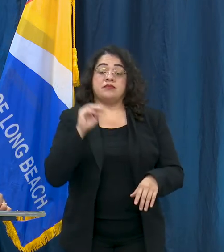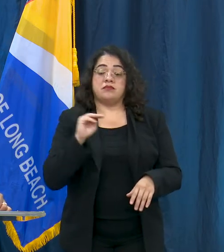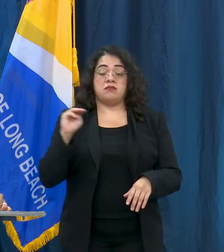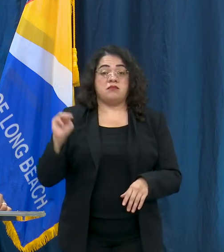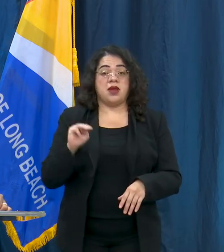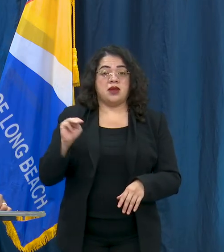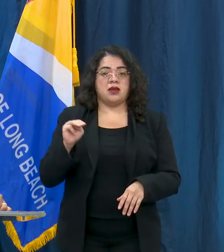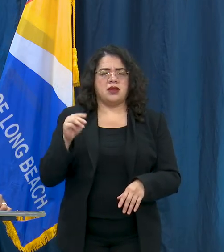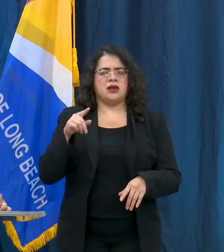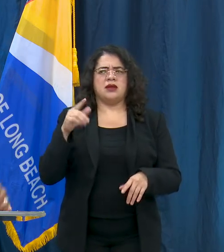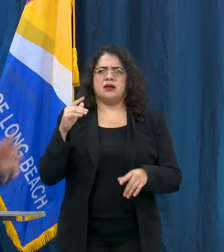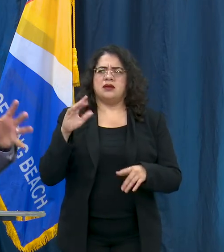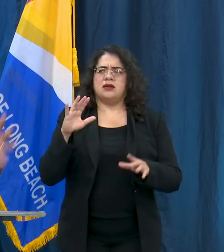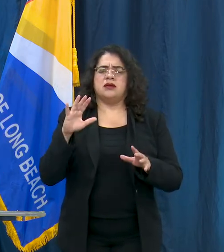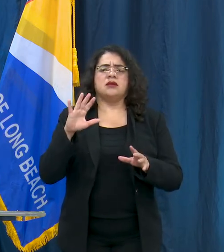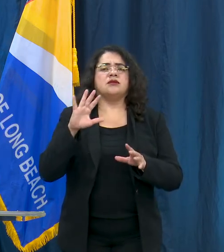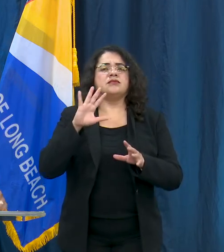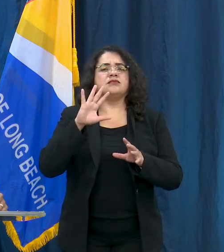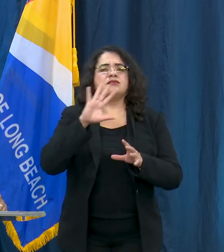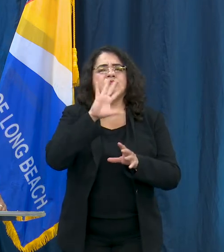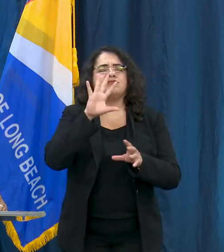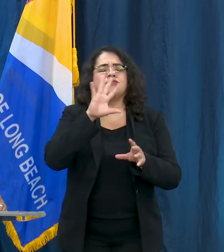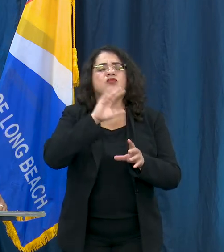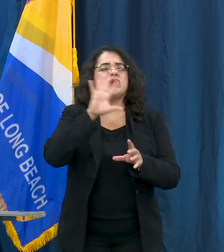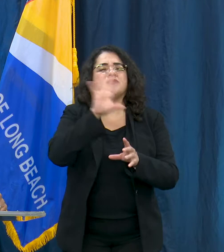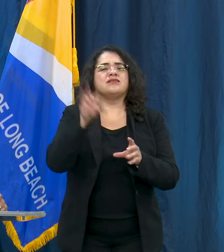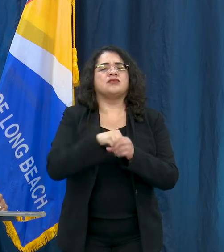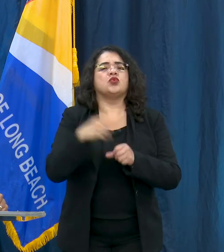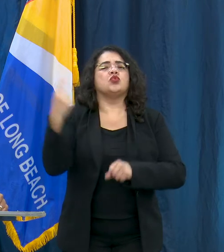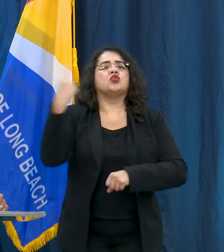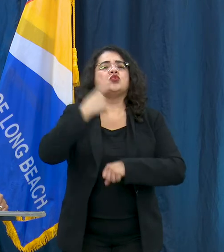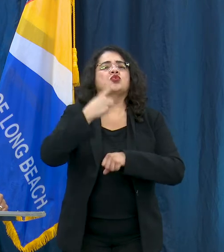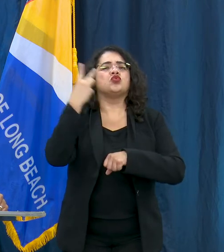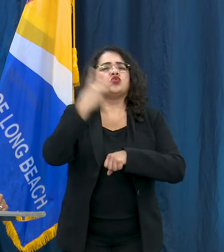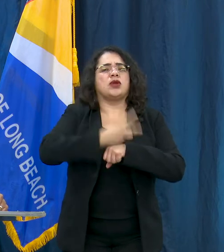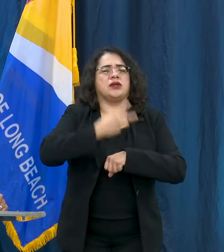tomorrow's report will have a combined two-day report as far as how many